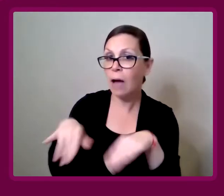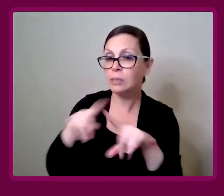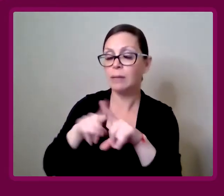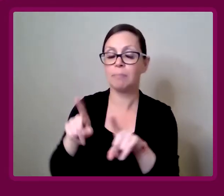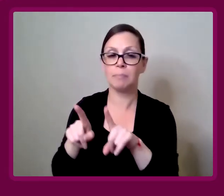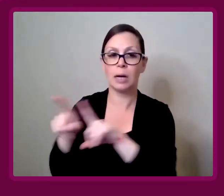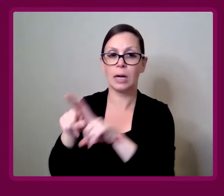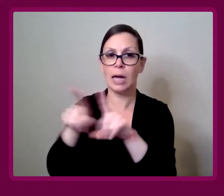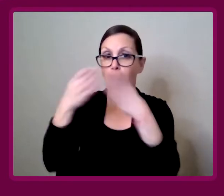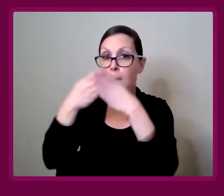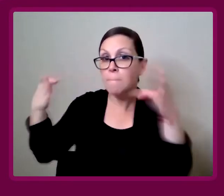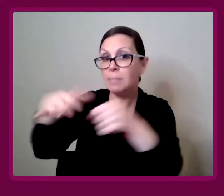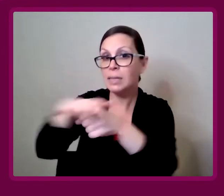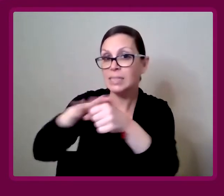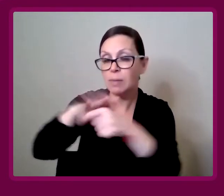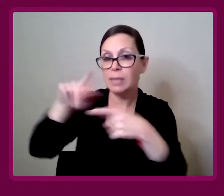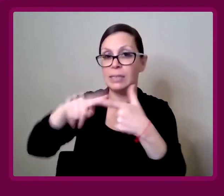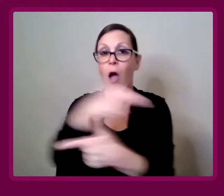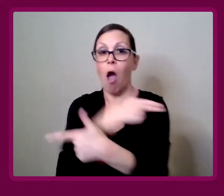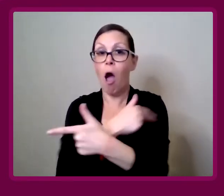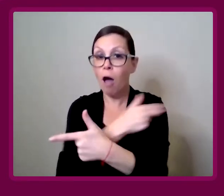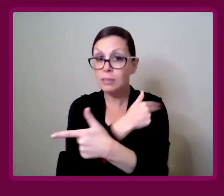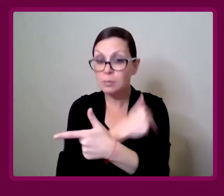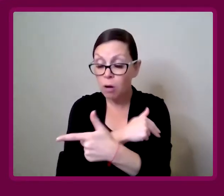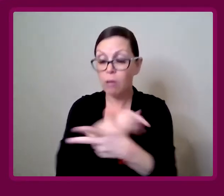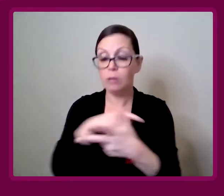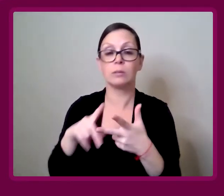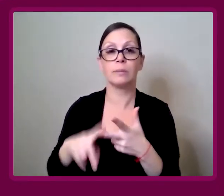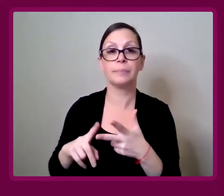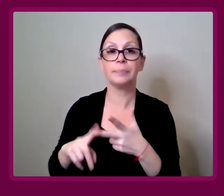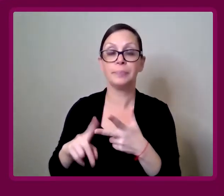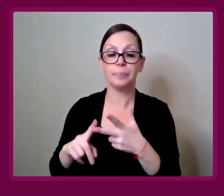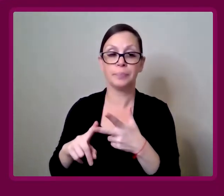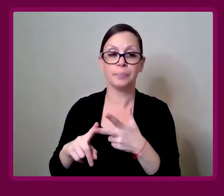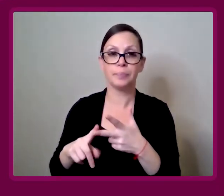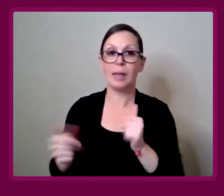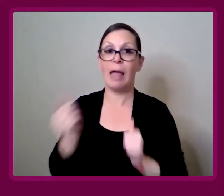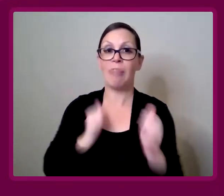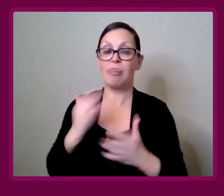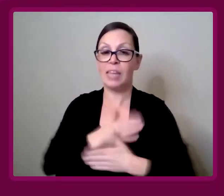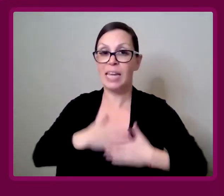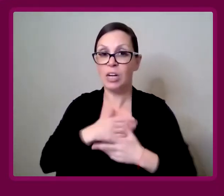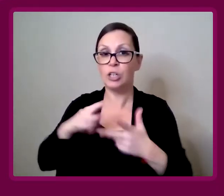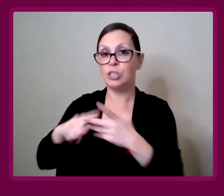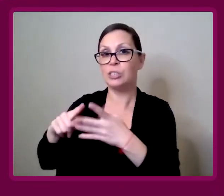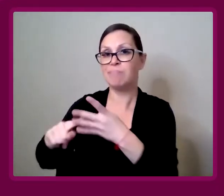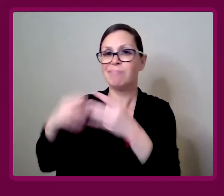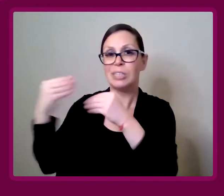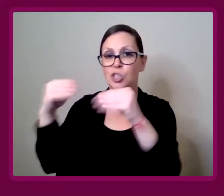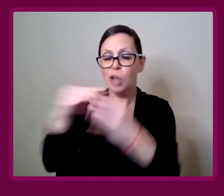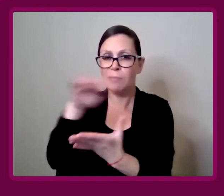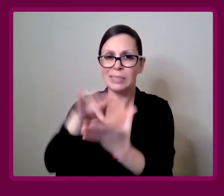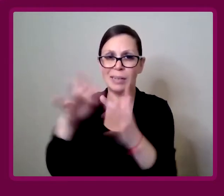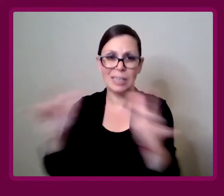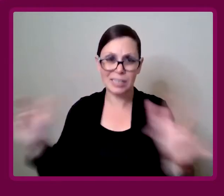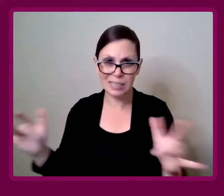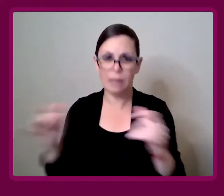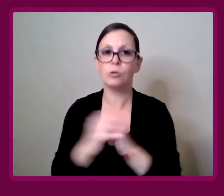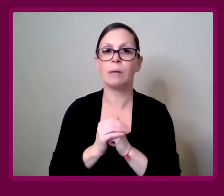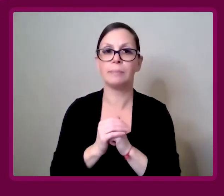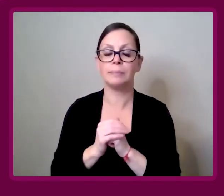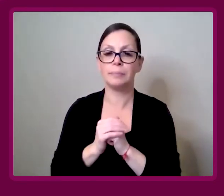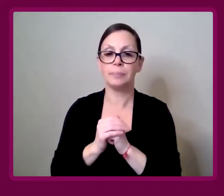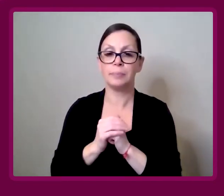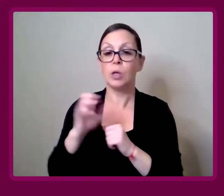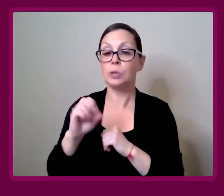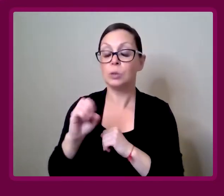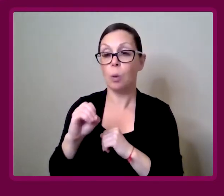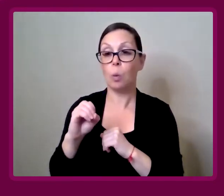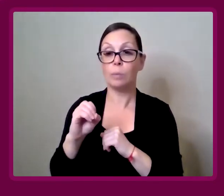But it could be public spaces, hospitals, theaters, shopping centers, the works.